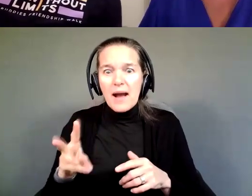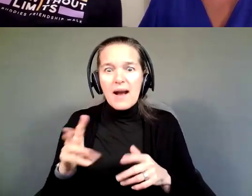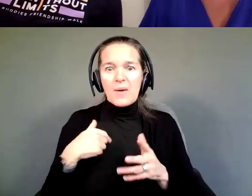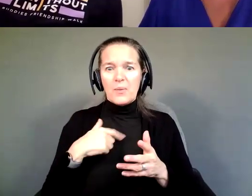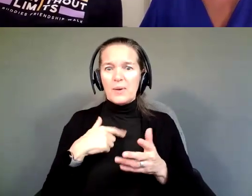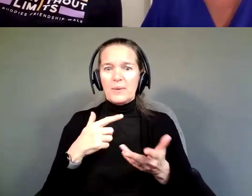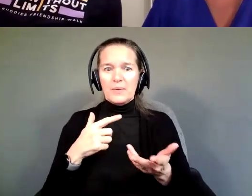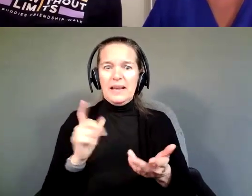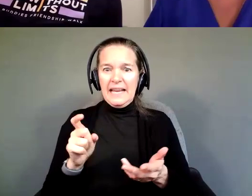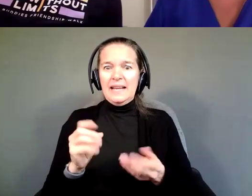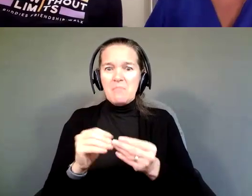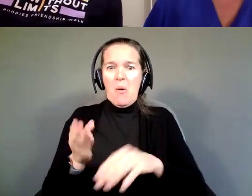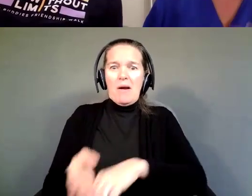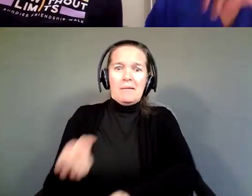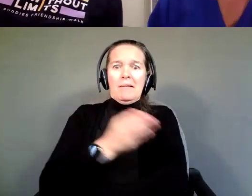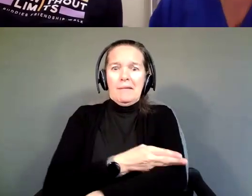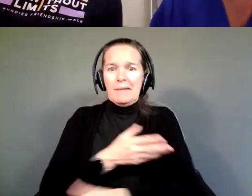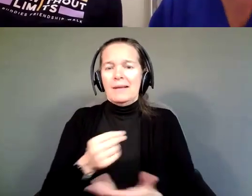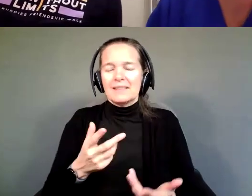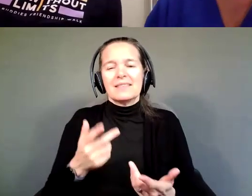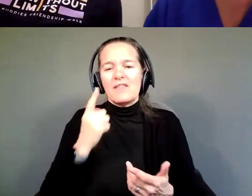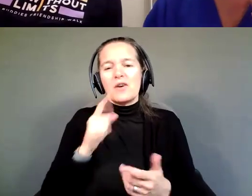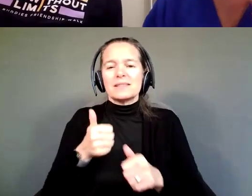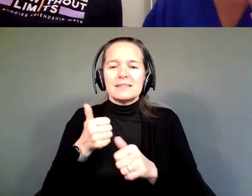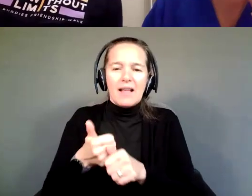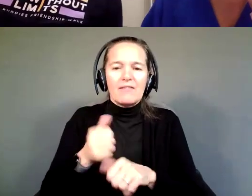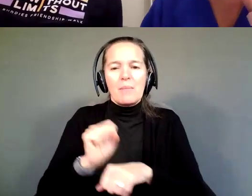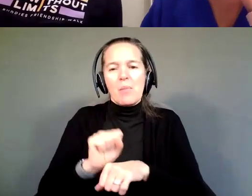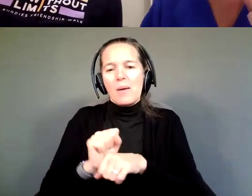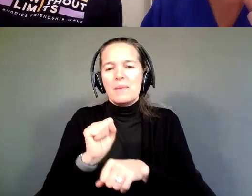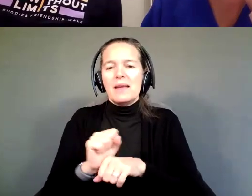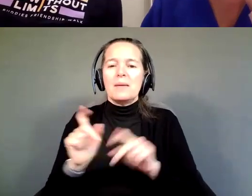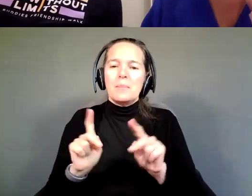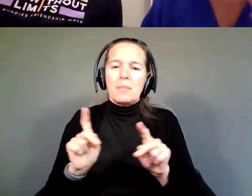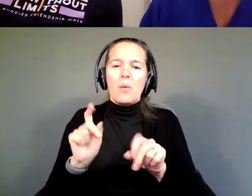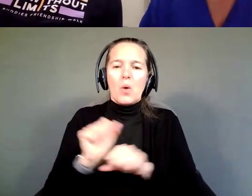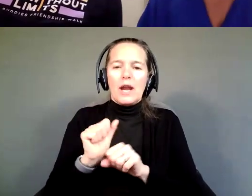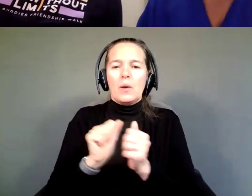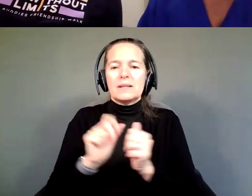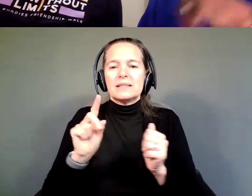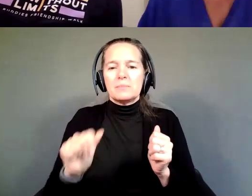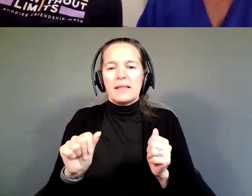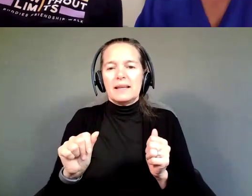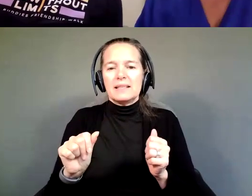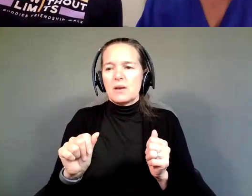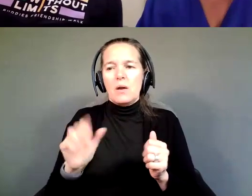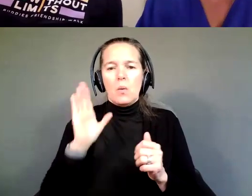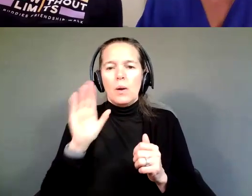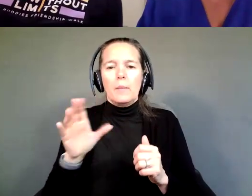And self employment and people just working that have disabilities isn't a story, you know.